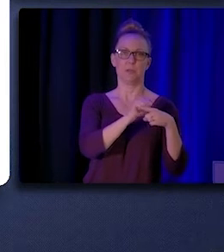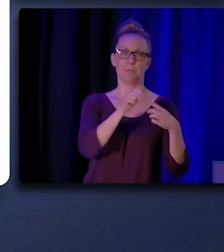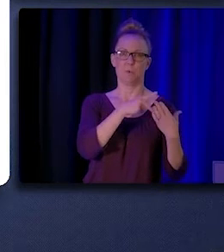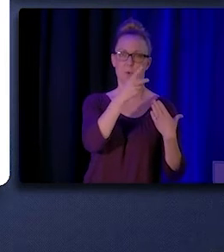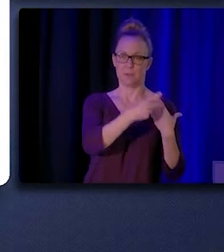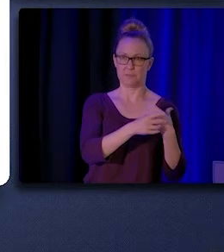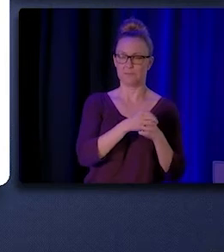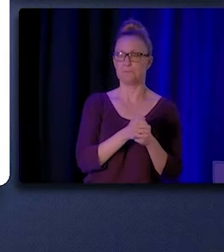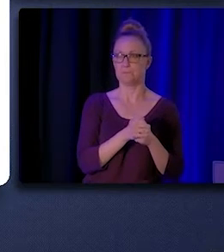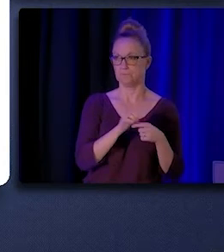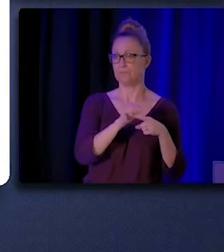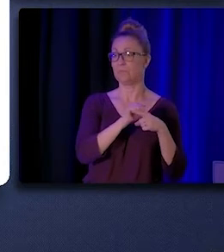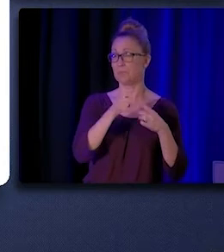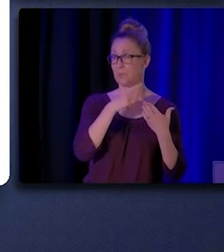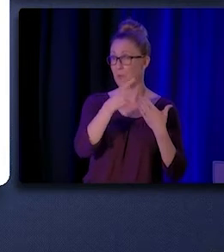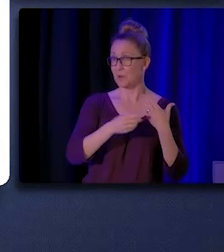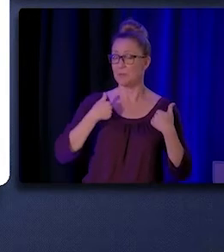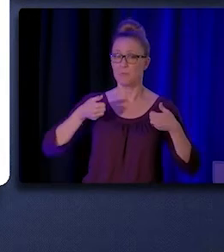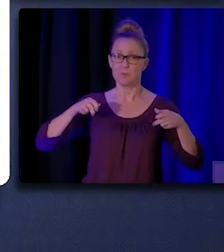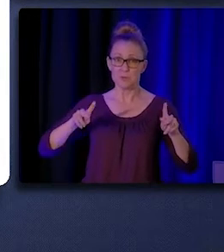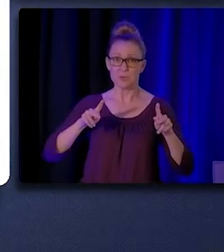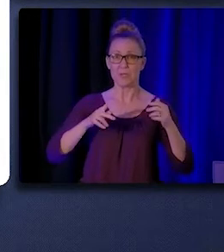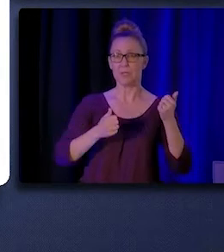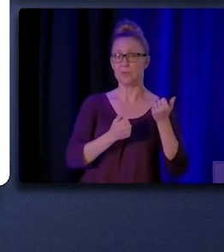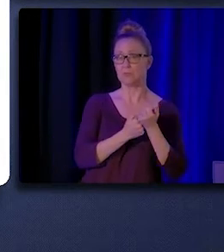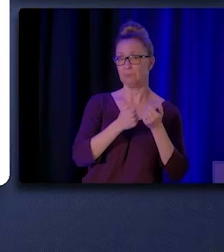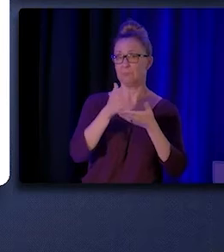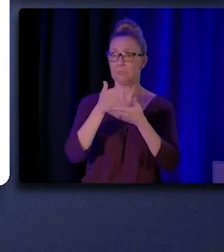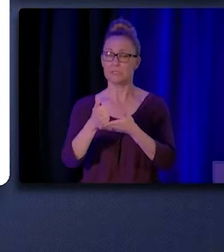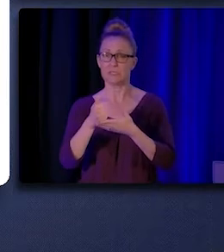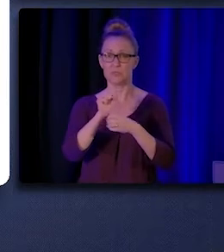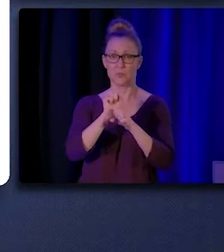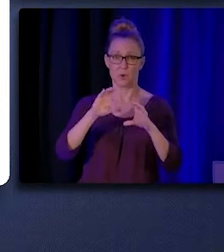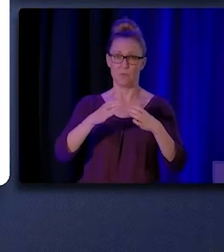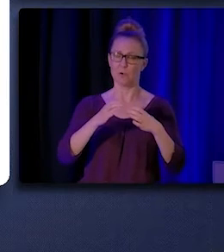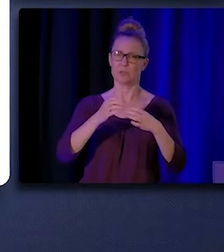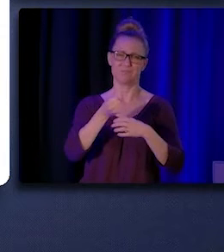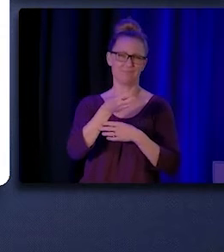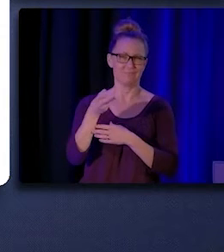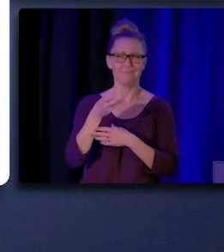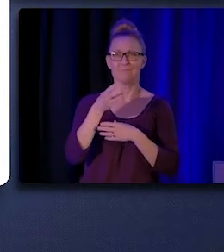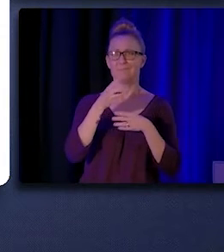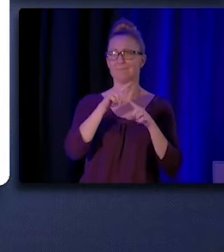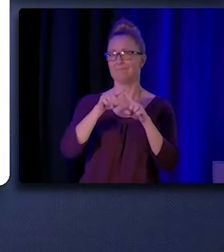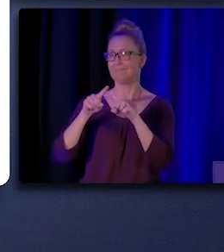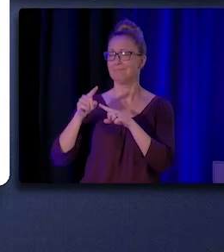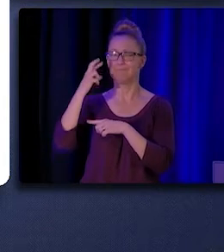Training programs have the opportunity to assist the workforce in several ways. First, they could expand new